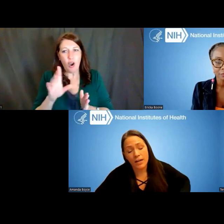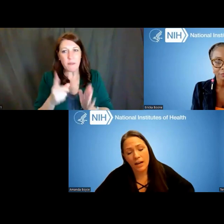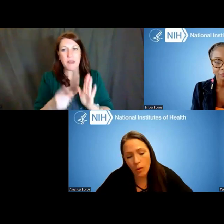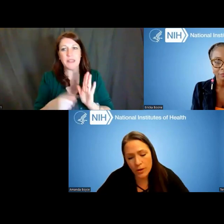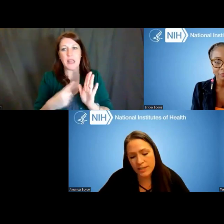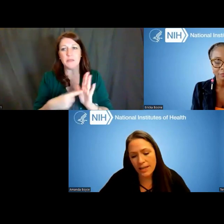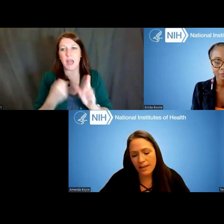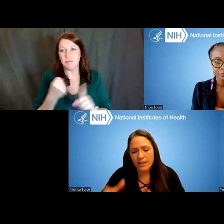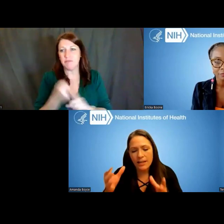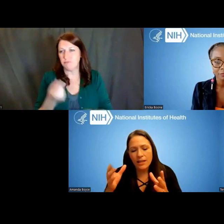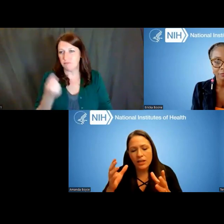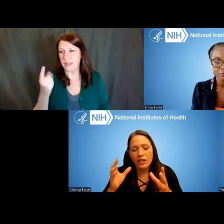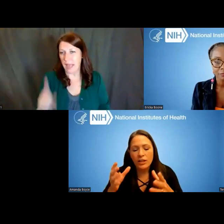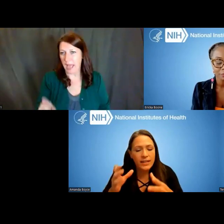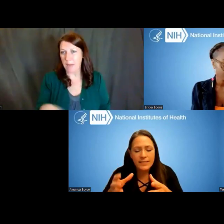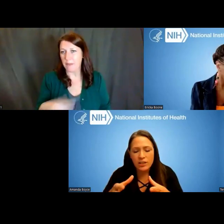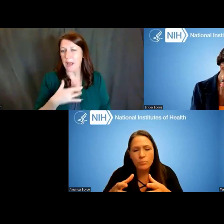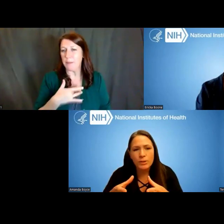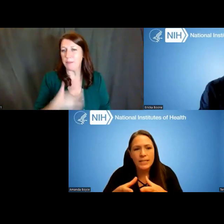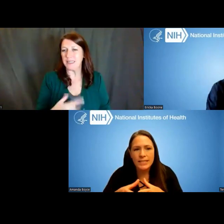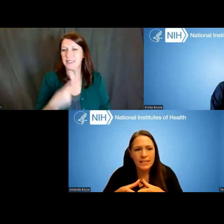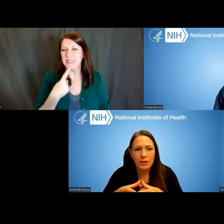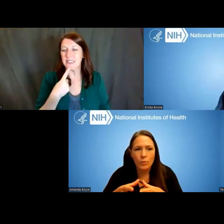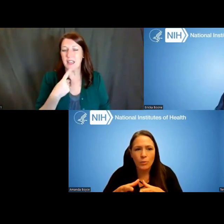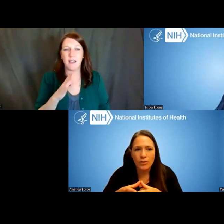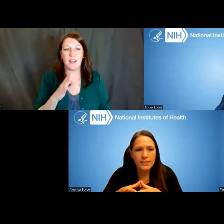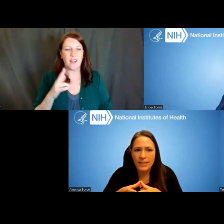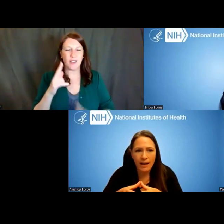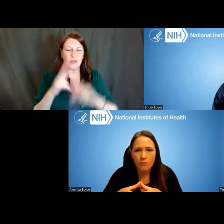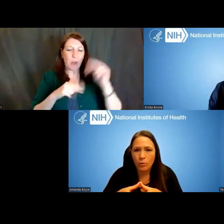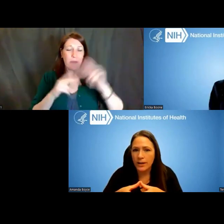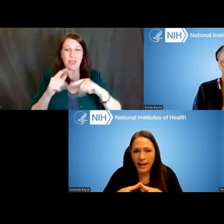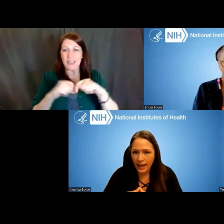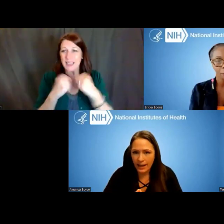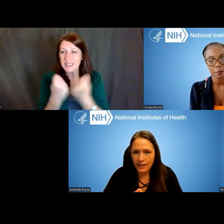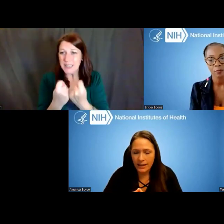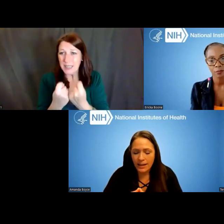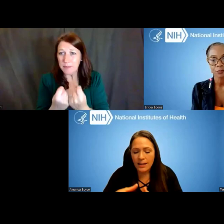And I always say that, like I said, you're building a team here, whether it's an F or a K.